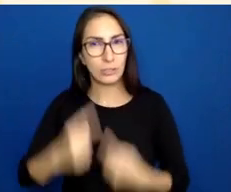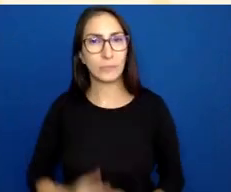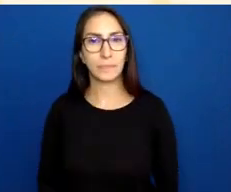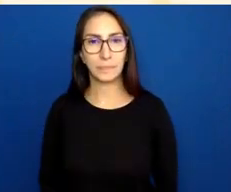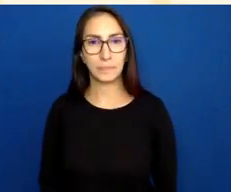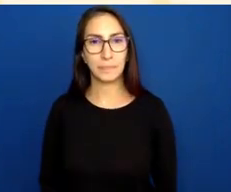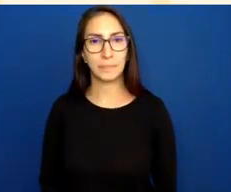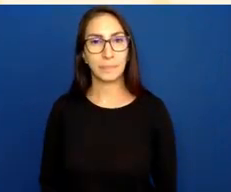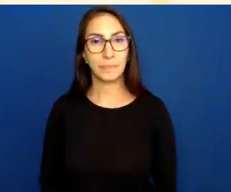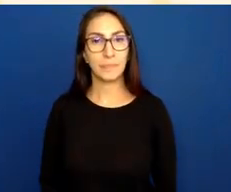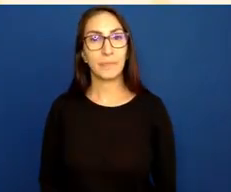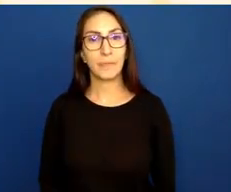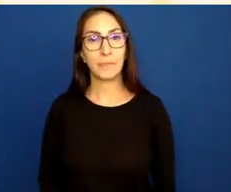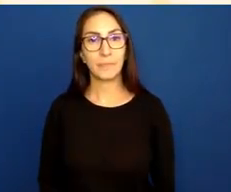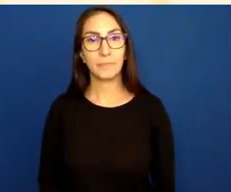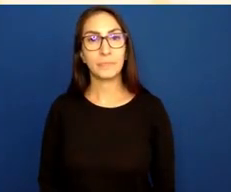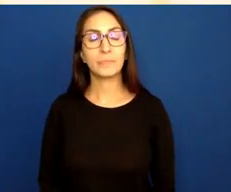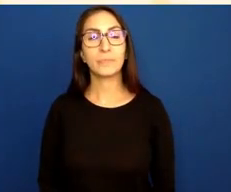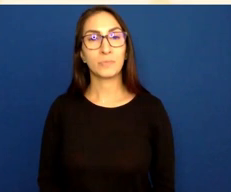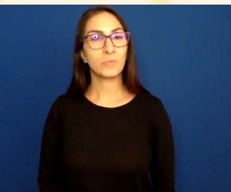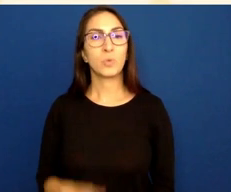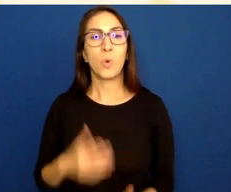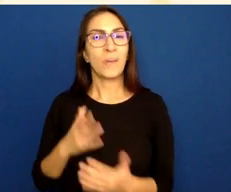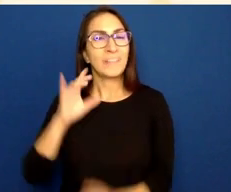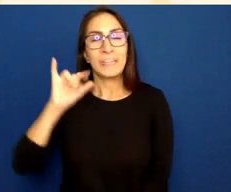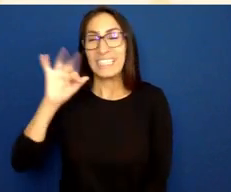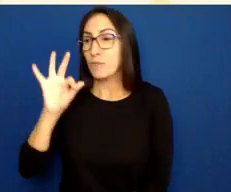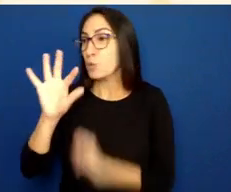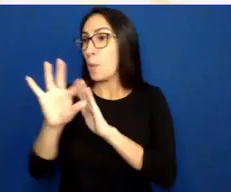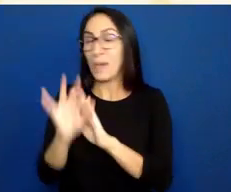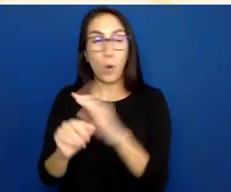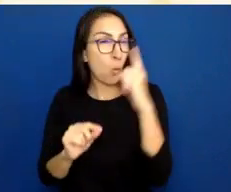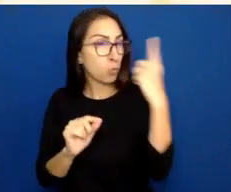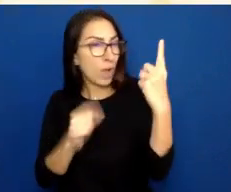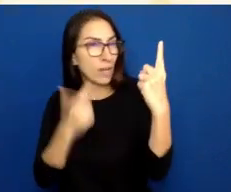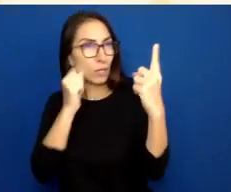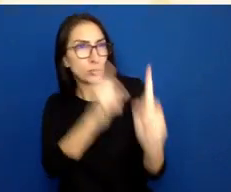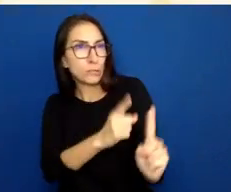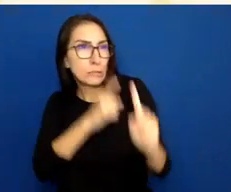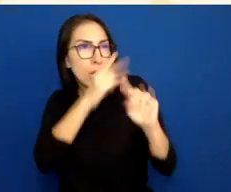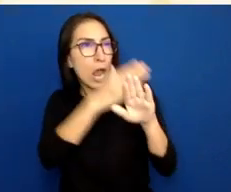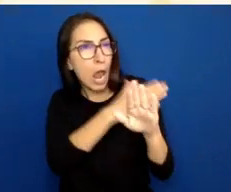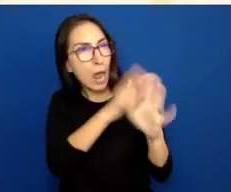And even if you only pick one thing and try working on that, that's great. So what is it all about?